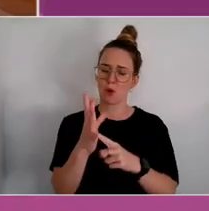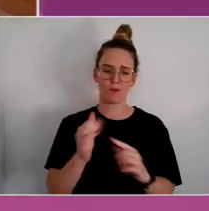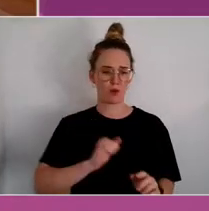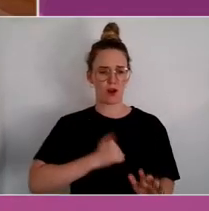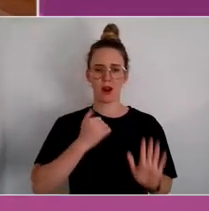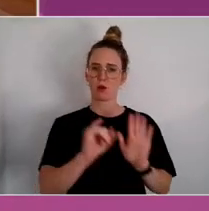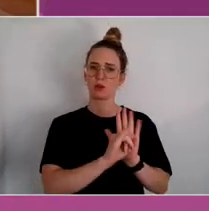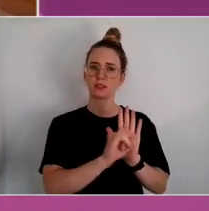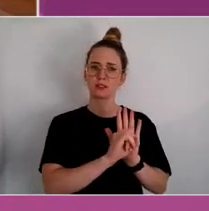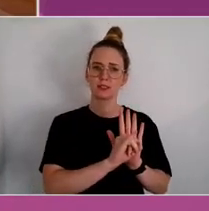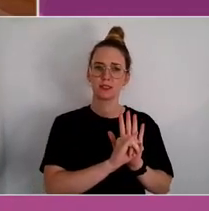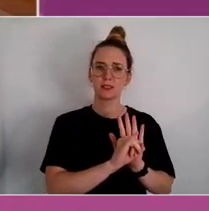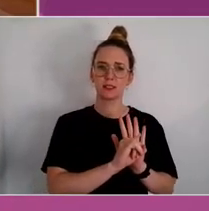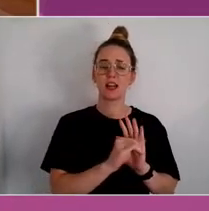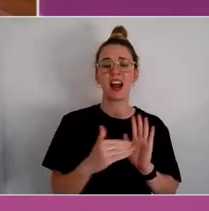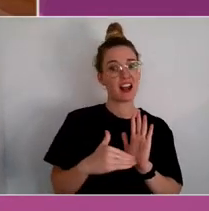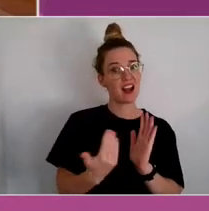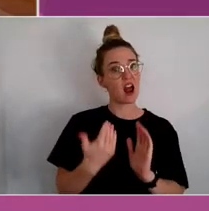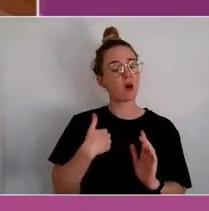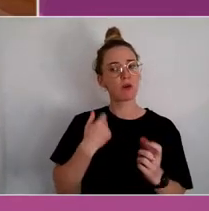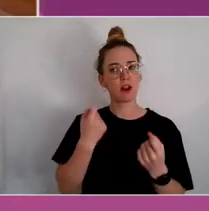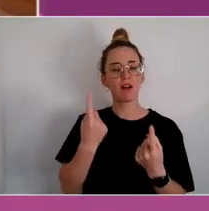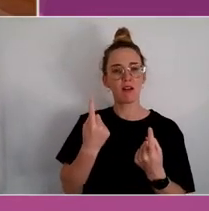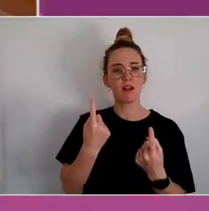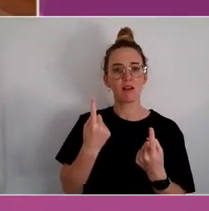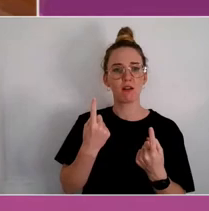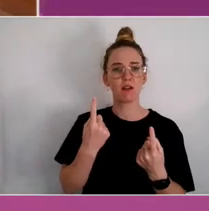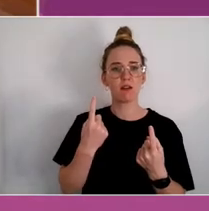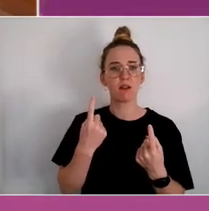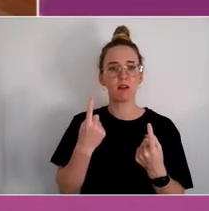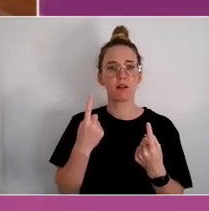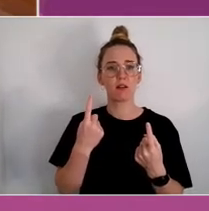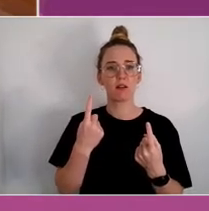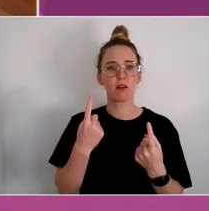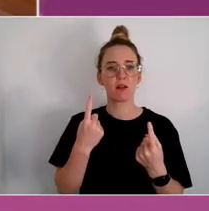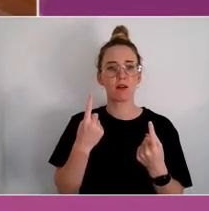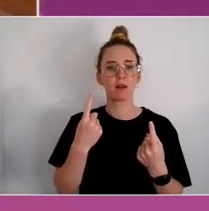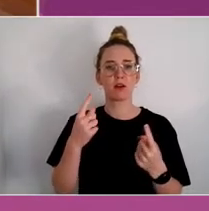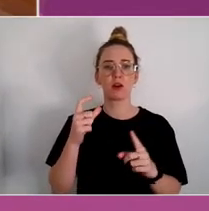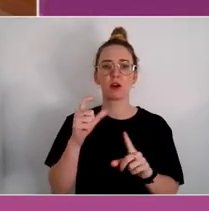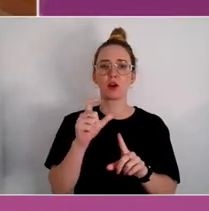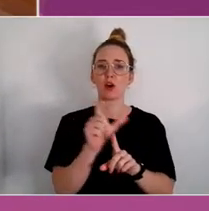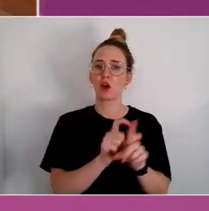What we found is that culture is a protective factor.